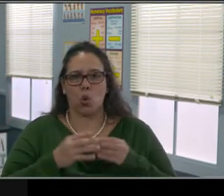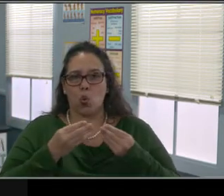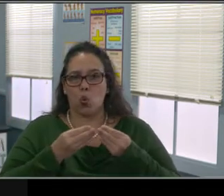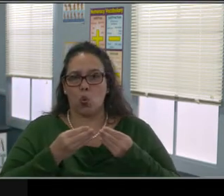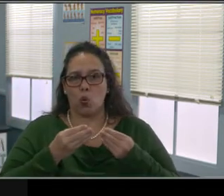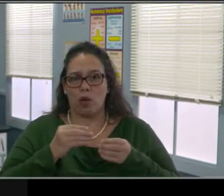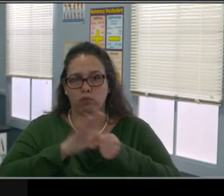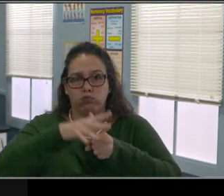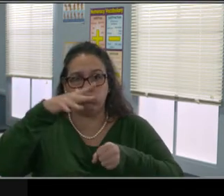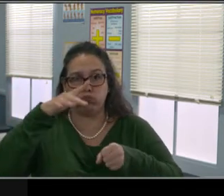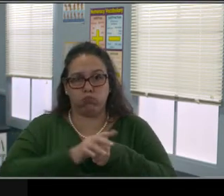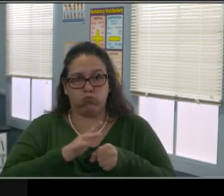Next slide.